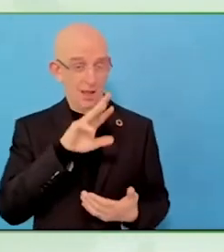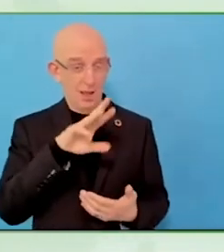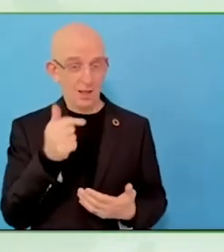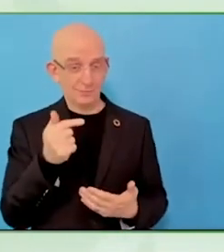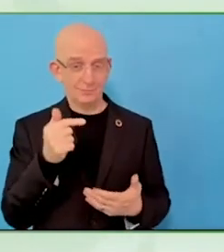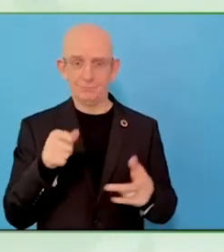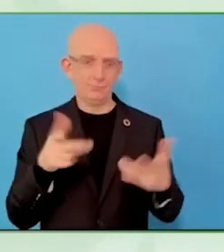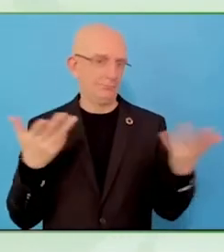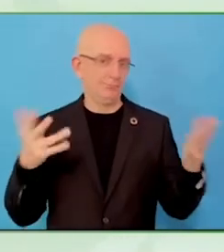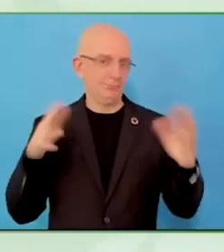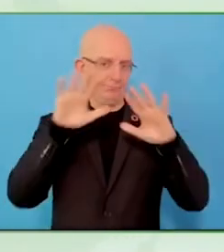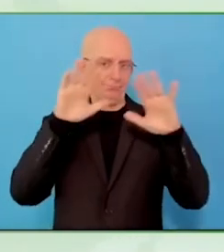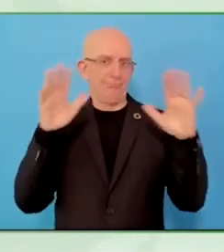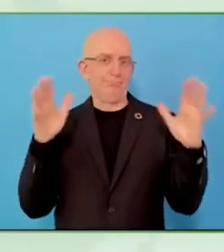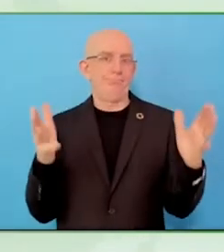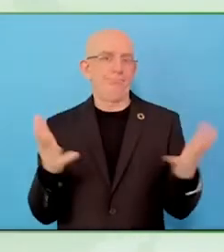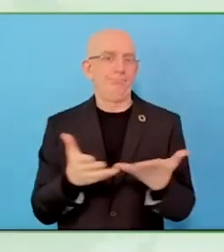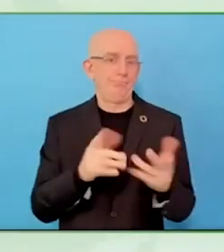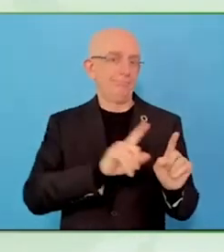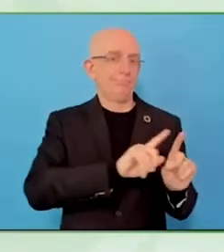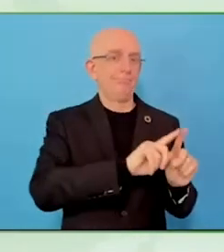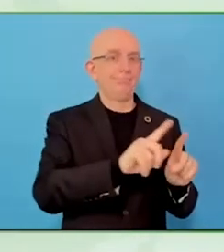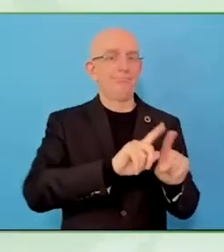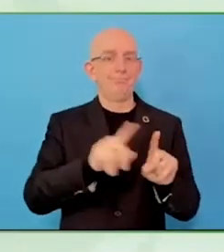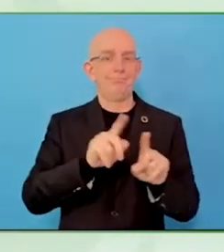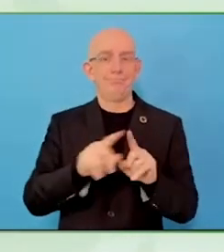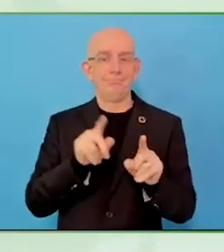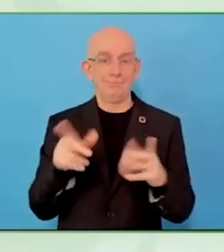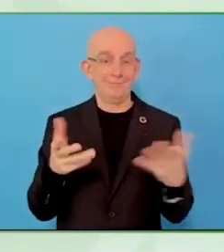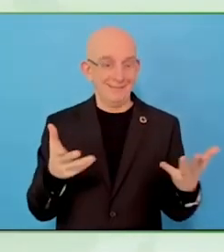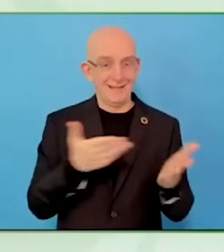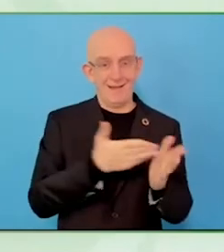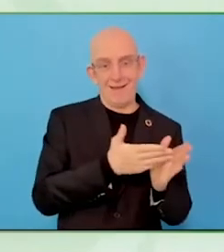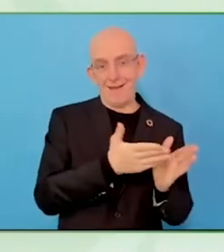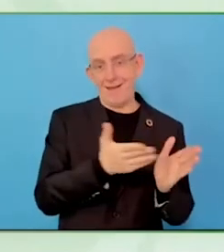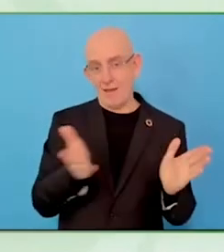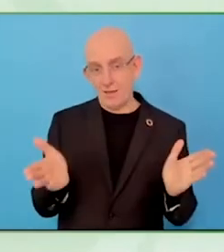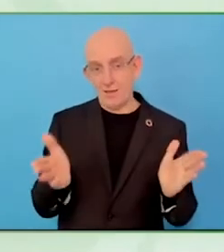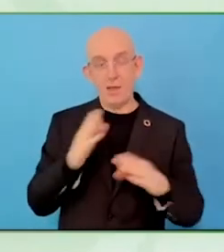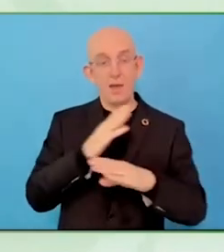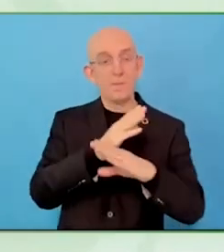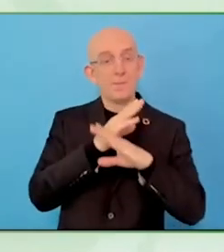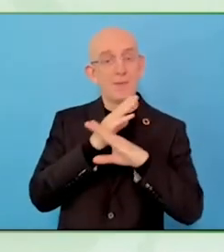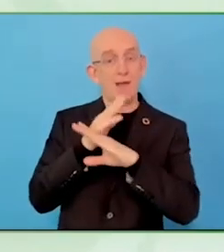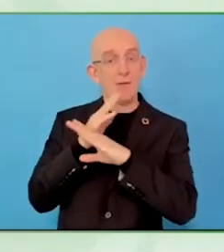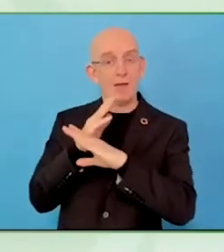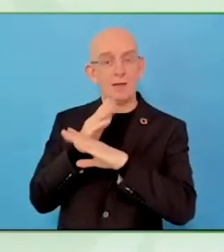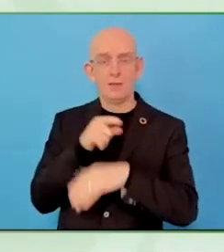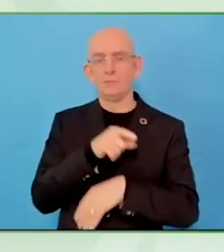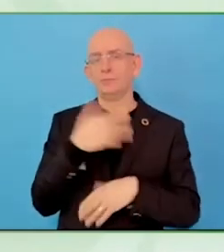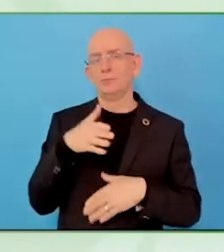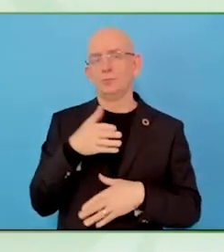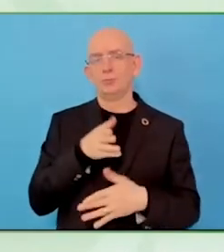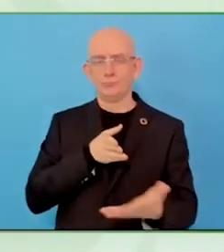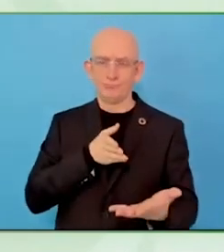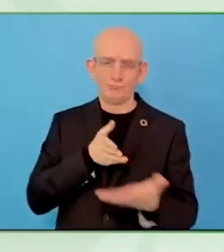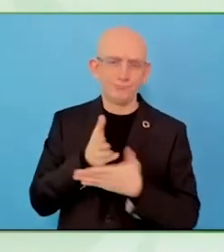This is the strong point that we really started from. In a difficult context, like in Palestine, where people are